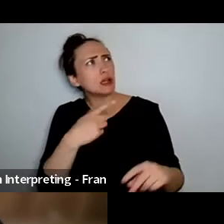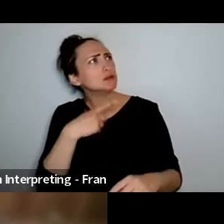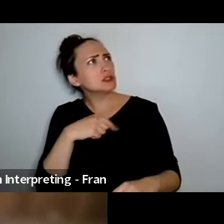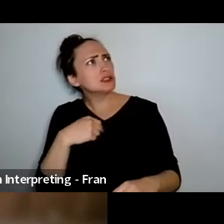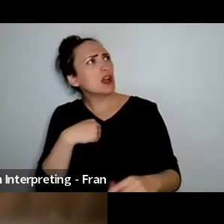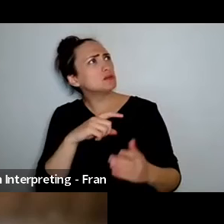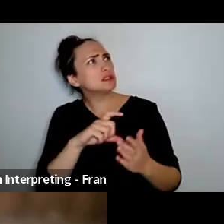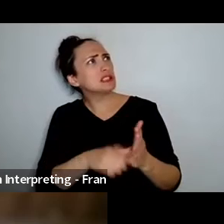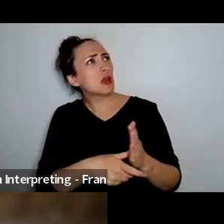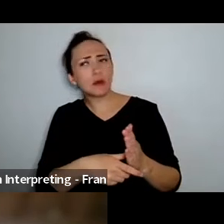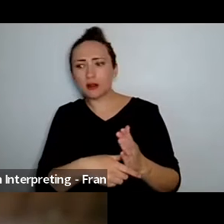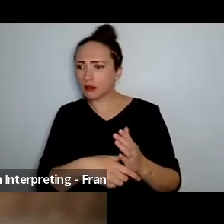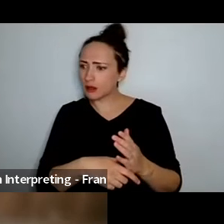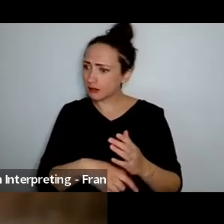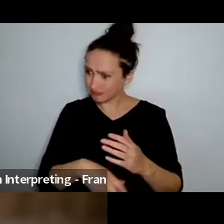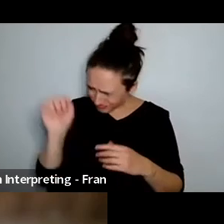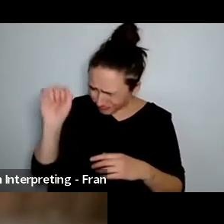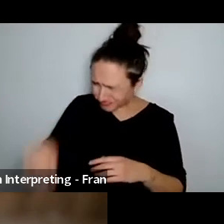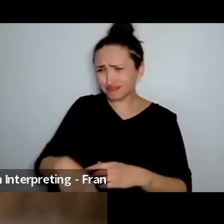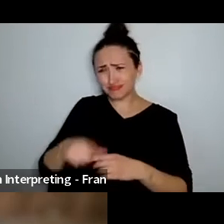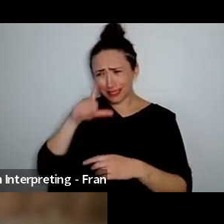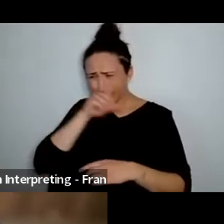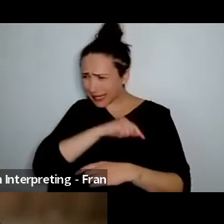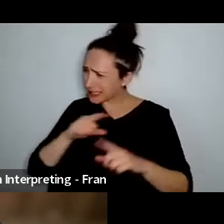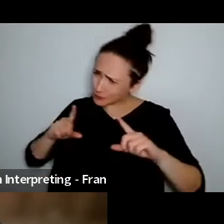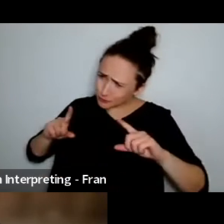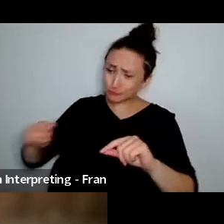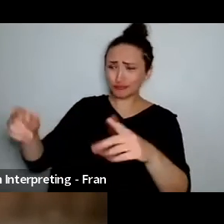I can be a creator I can be a choreographer I can be an artist I can be a artistic director